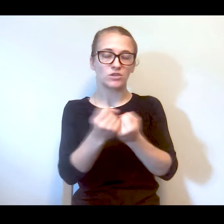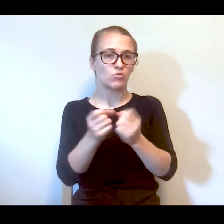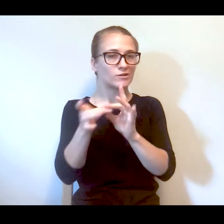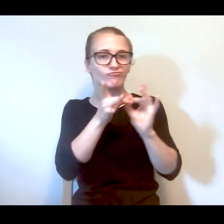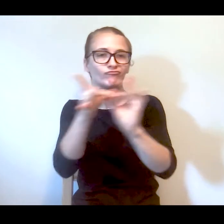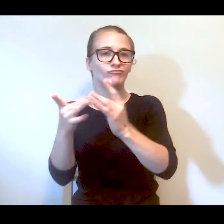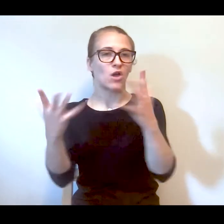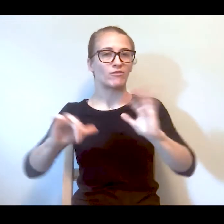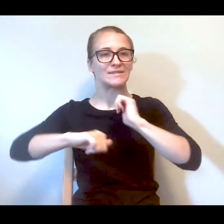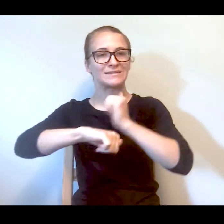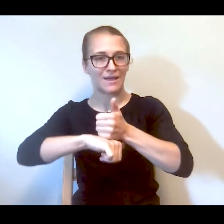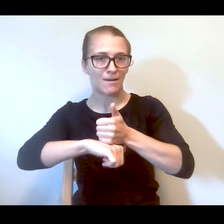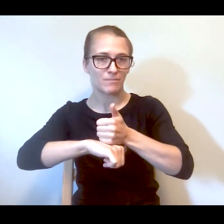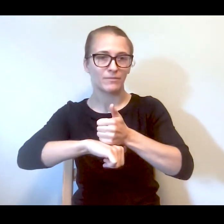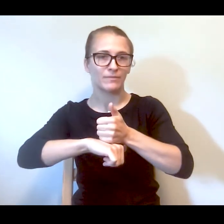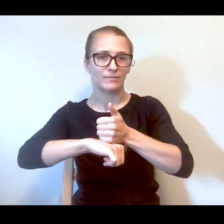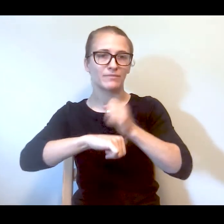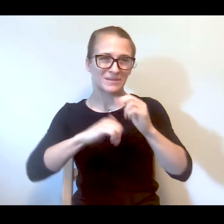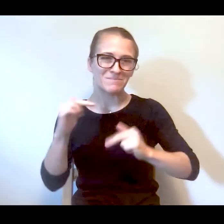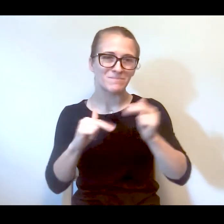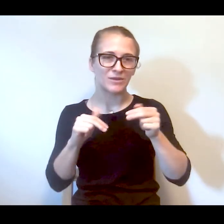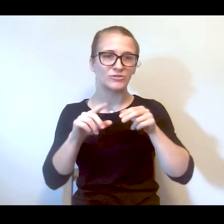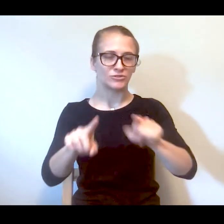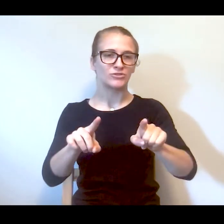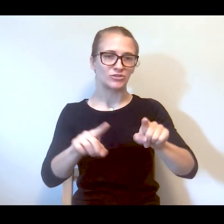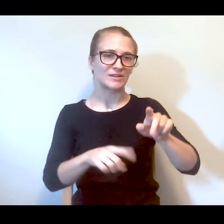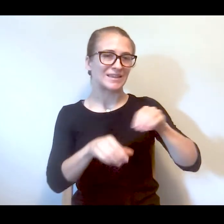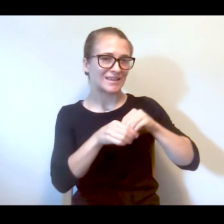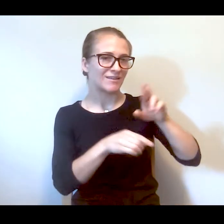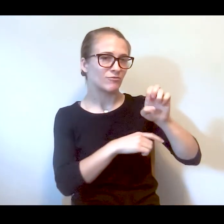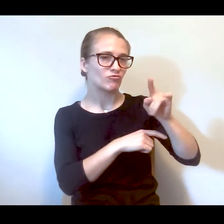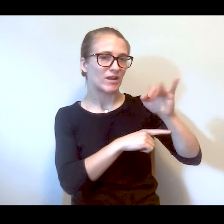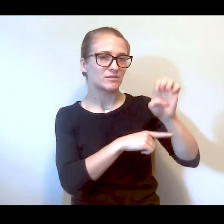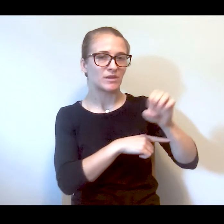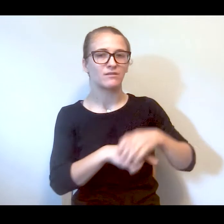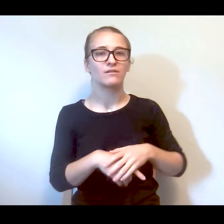network that they have that they've been able to start building while they're there.